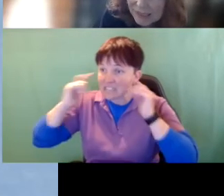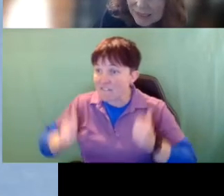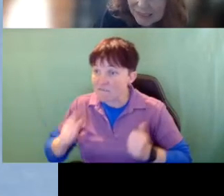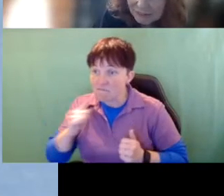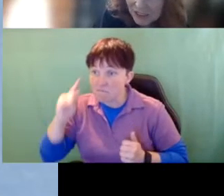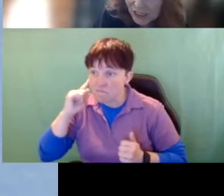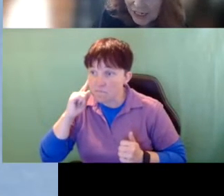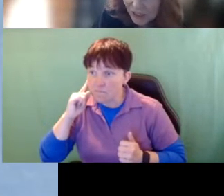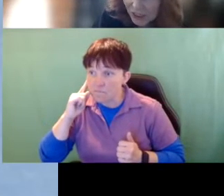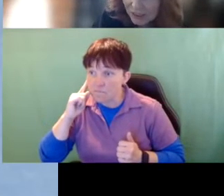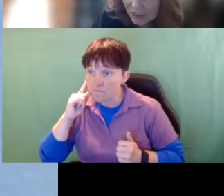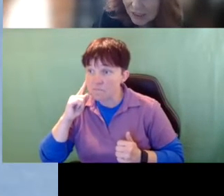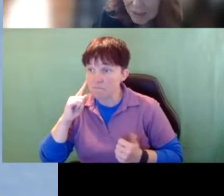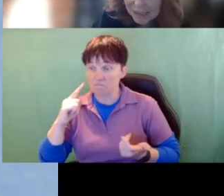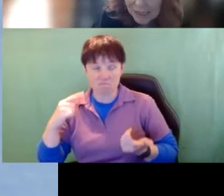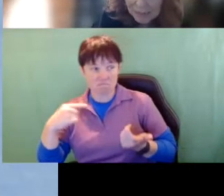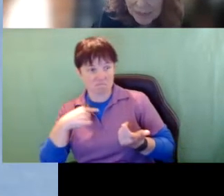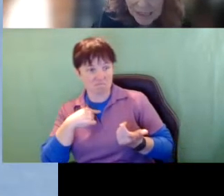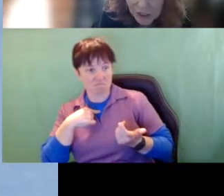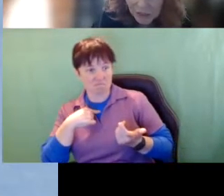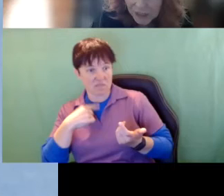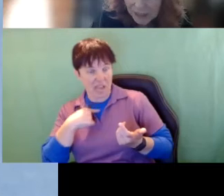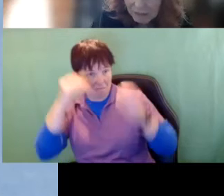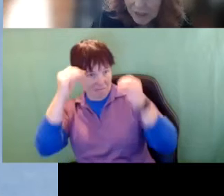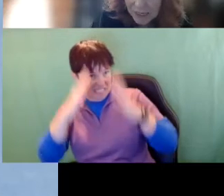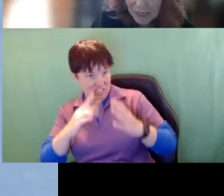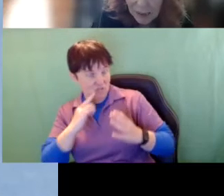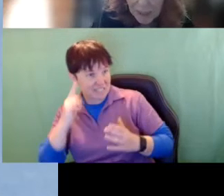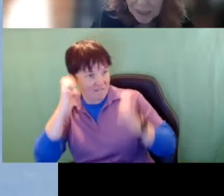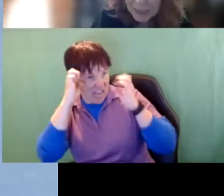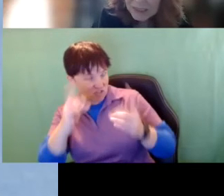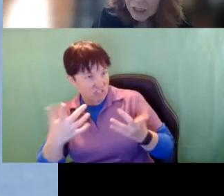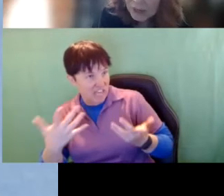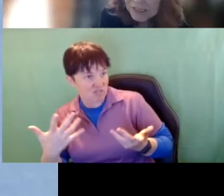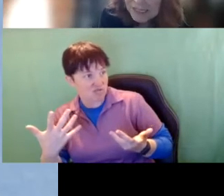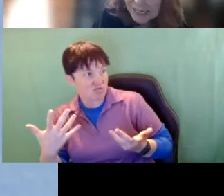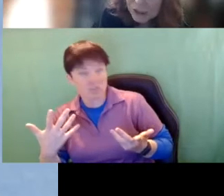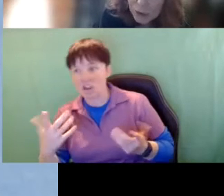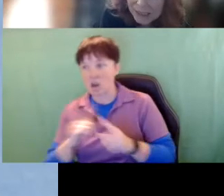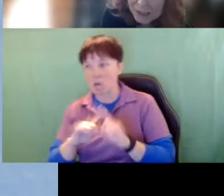is in Deaf education, I’m a teacher of the Deaf, but you know every state tries to